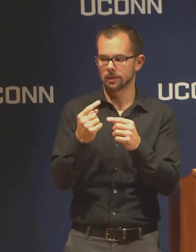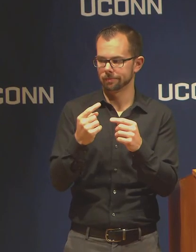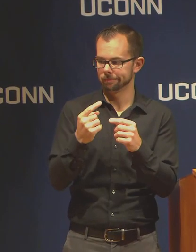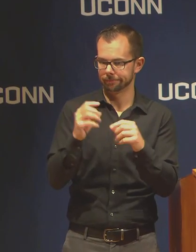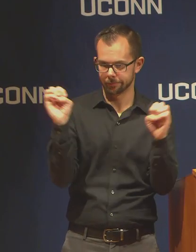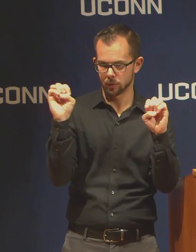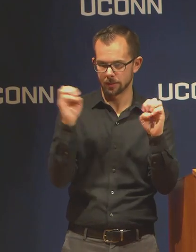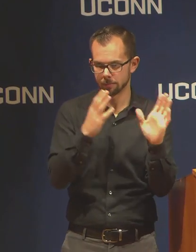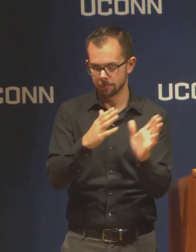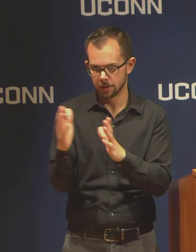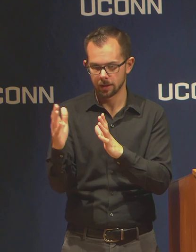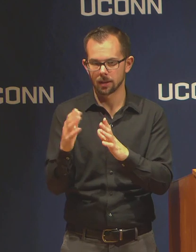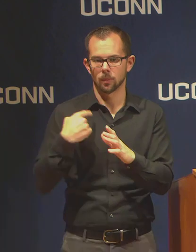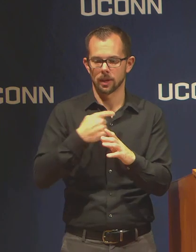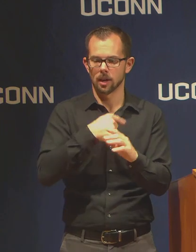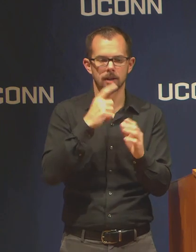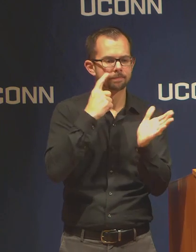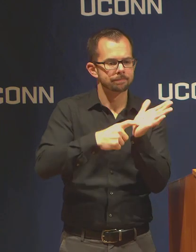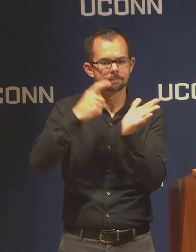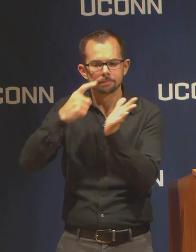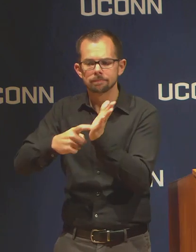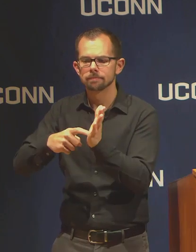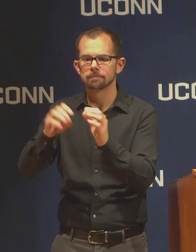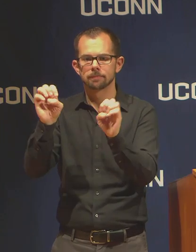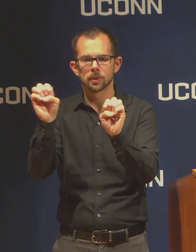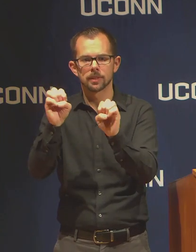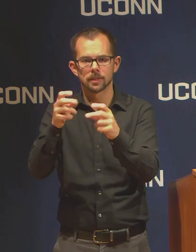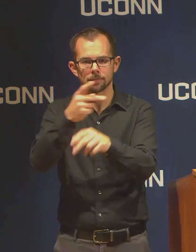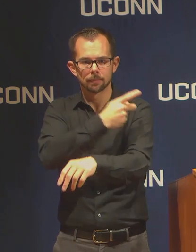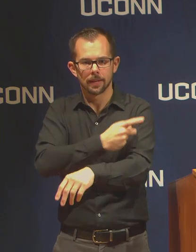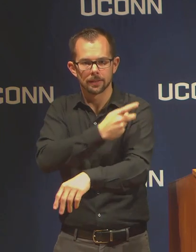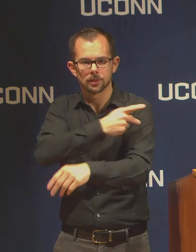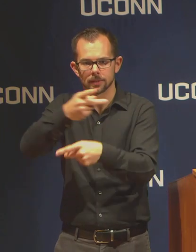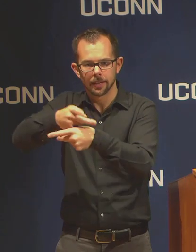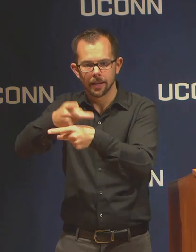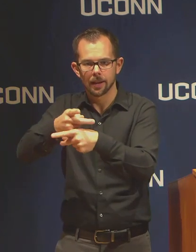for patient care as well as freeing up non essential services.